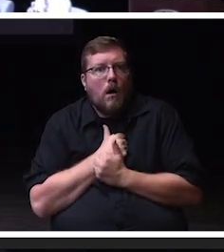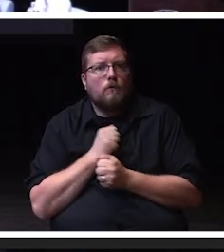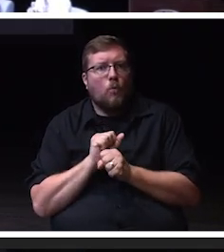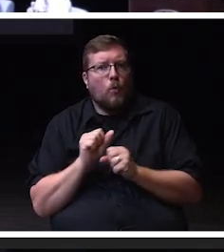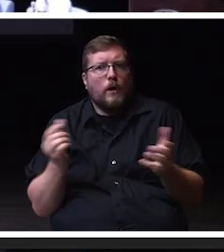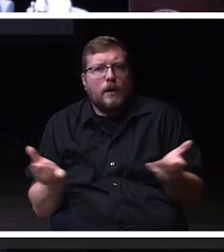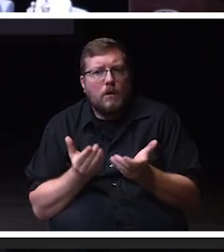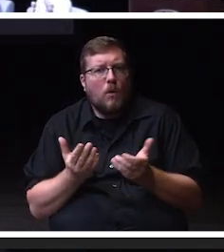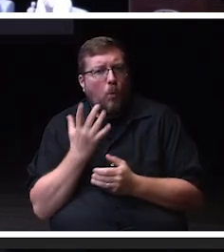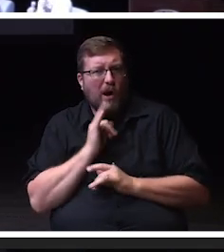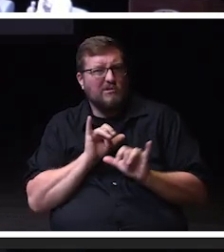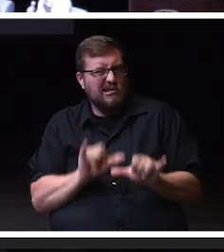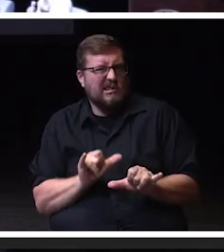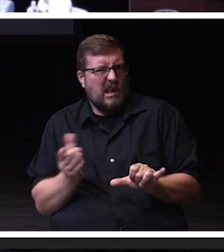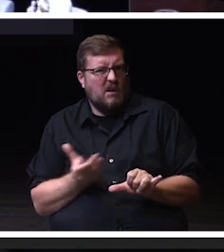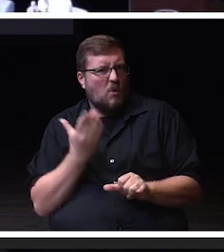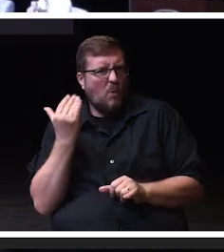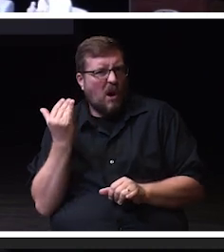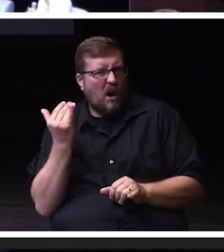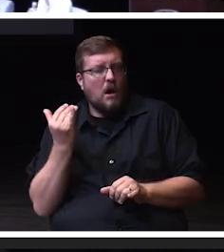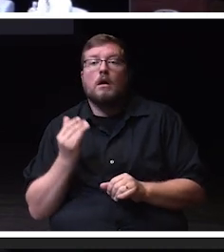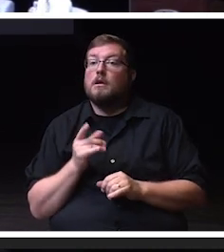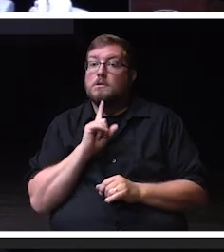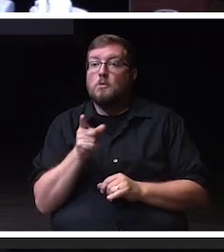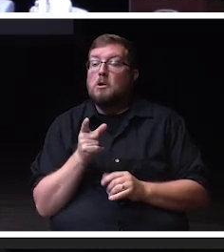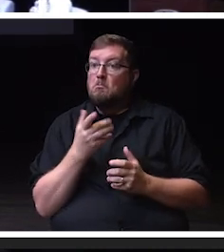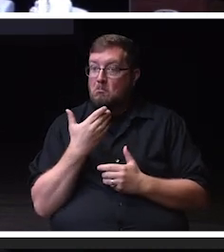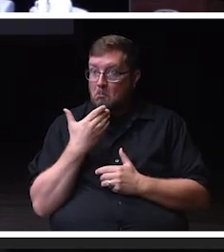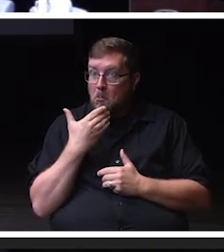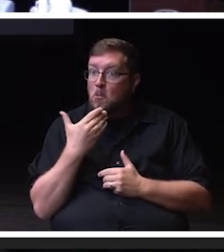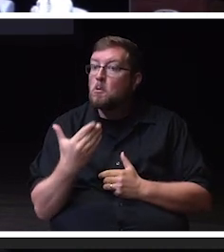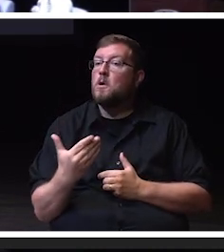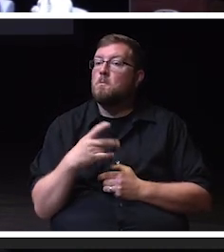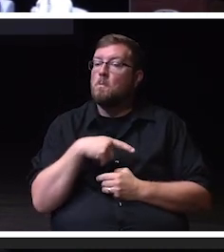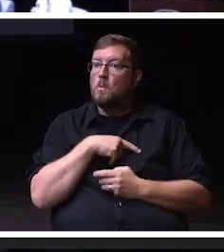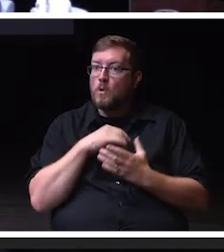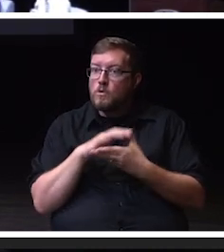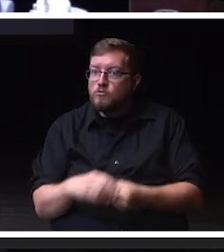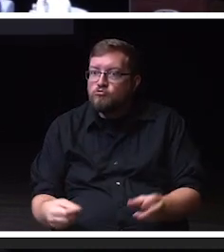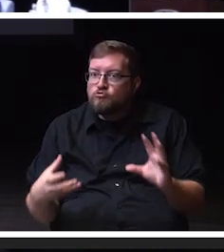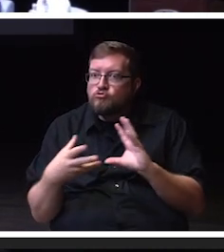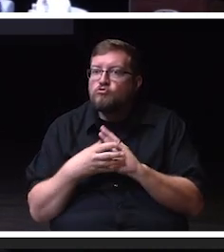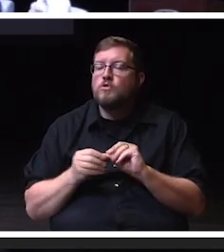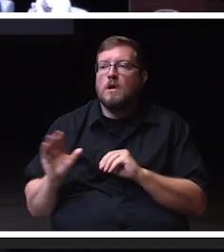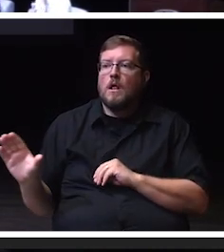And it's a pretty special collection of personal stories in people's own words. And we're going to be using